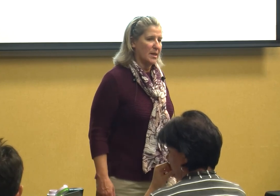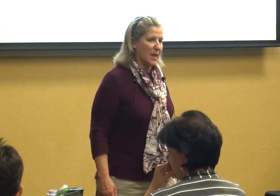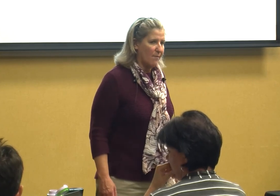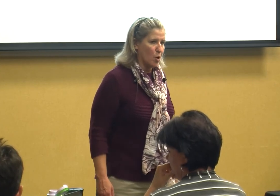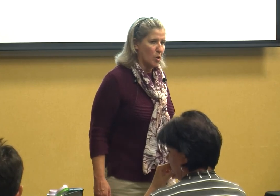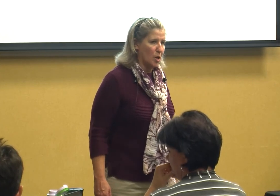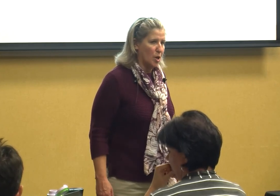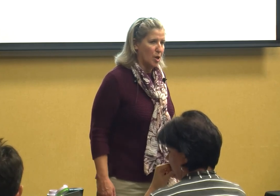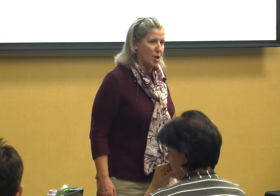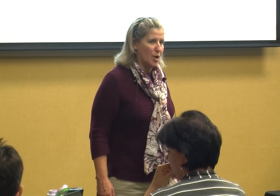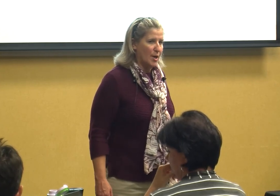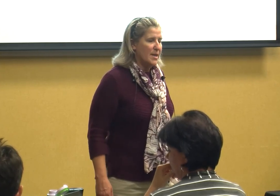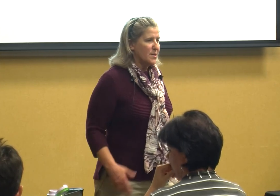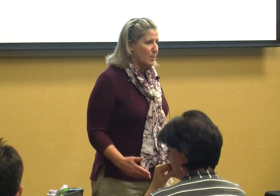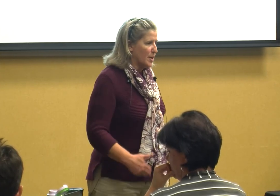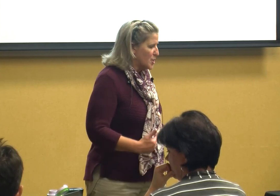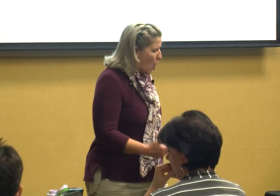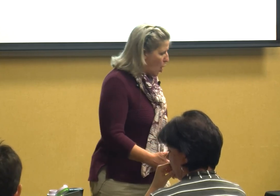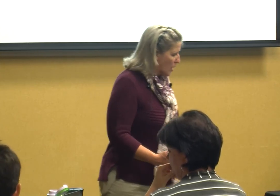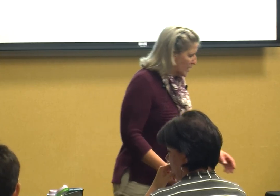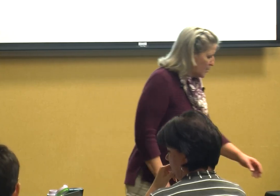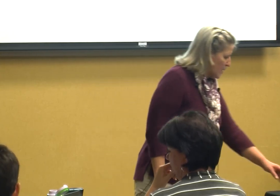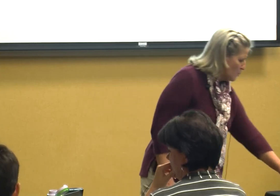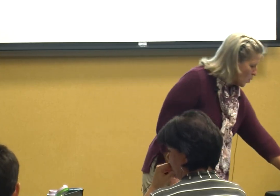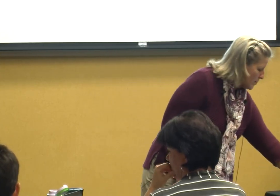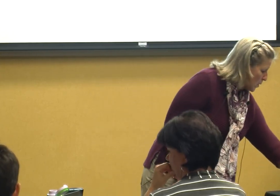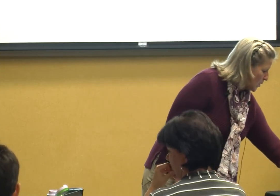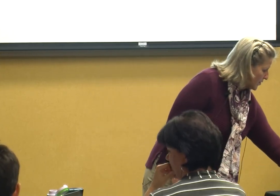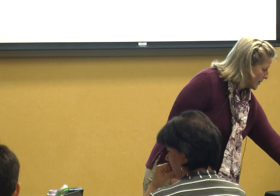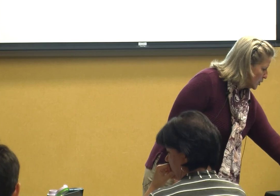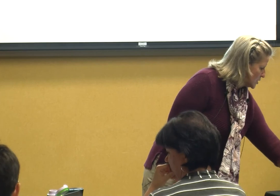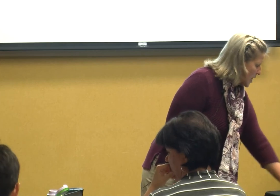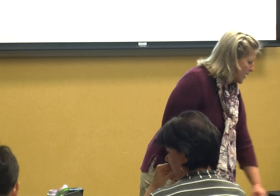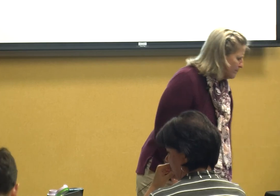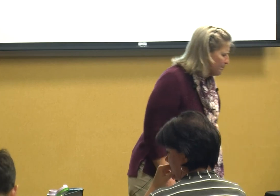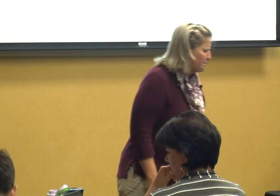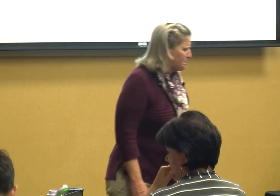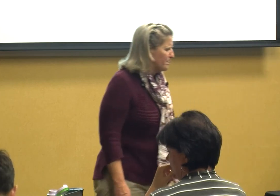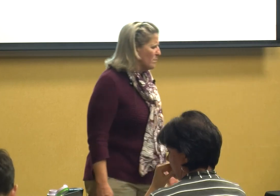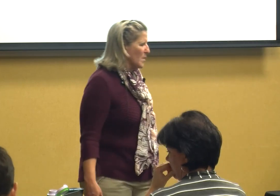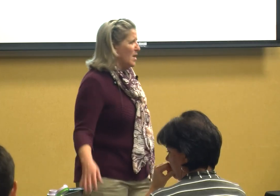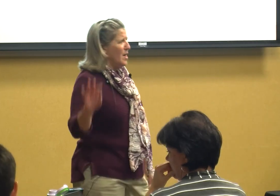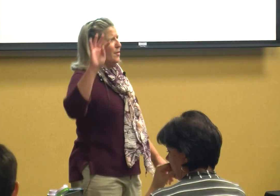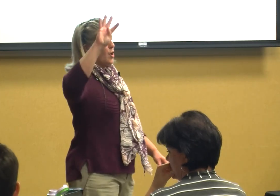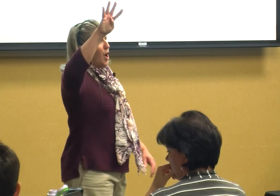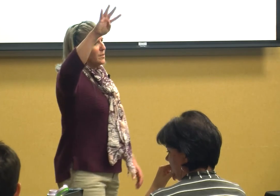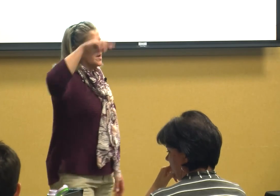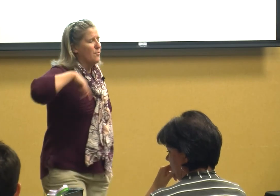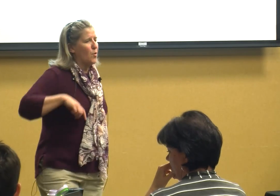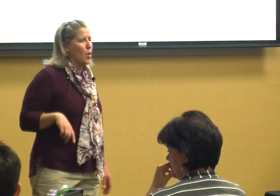level so I'm going to talk a little bit more about what that looks like there are also four